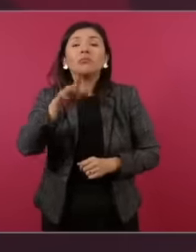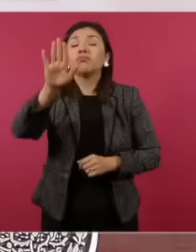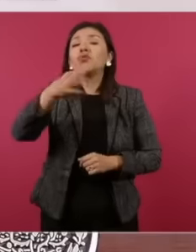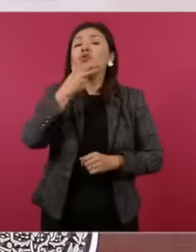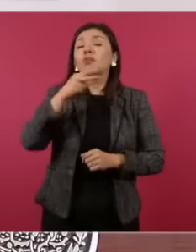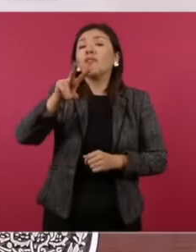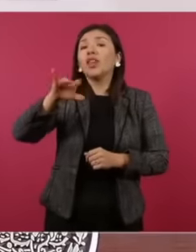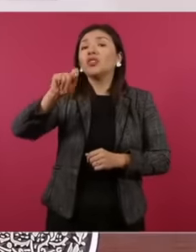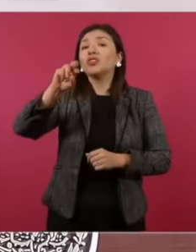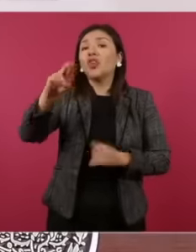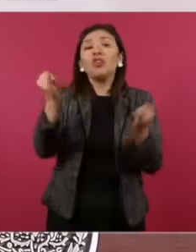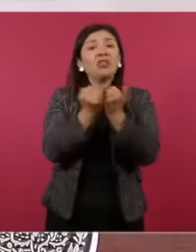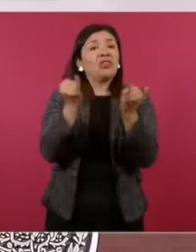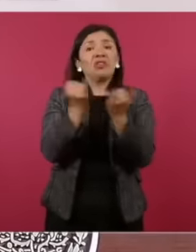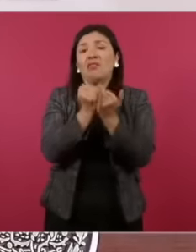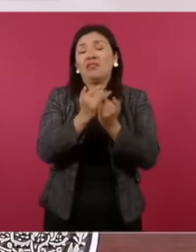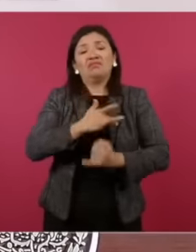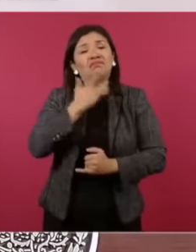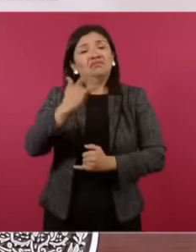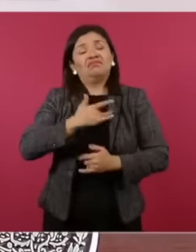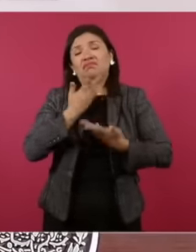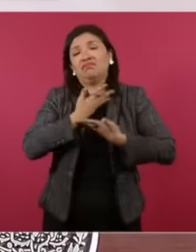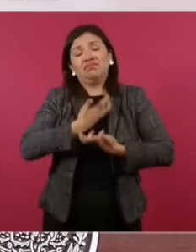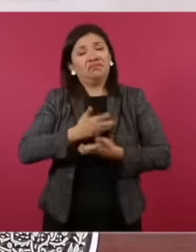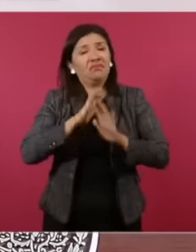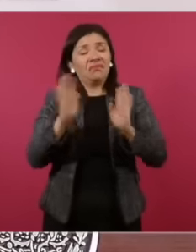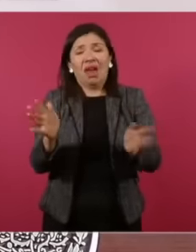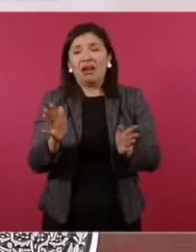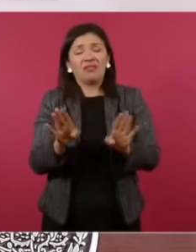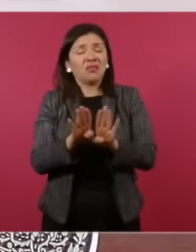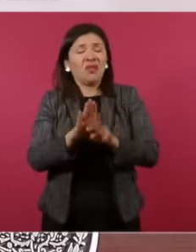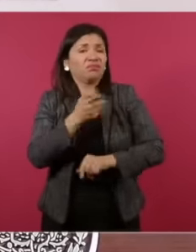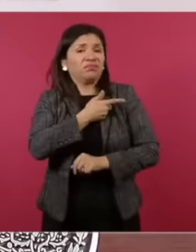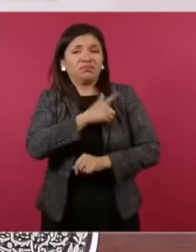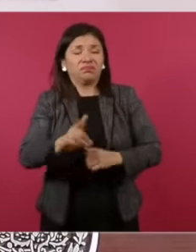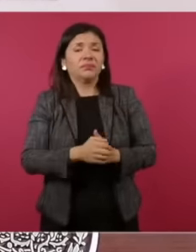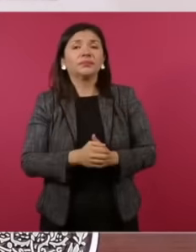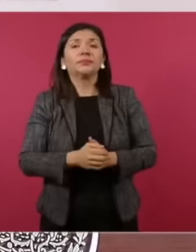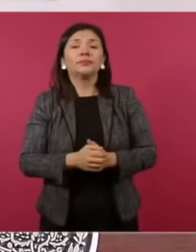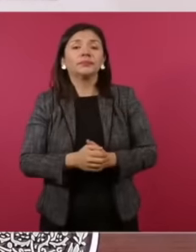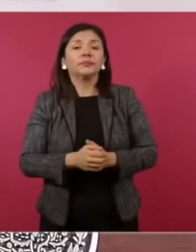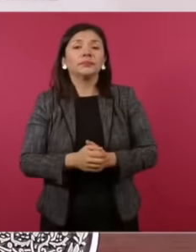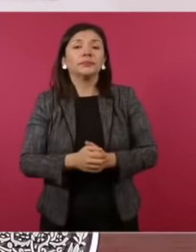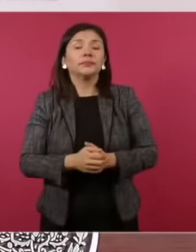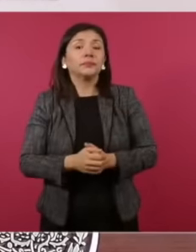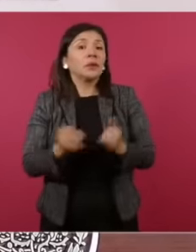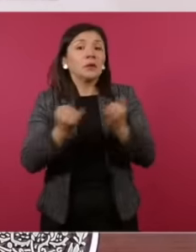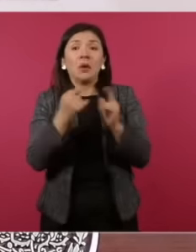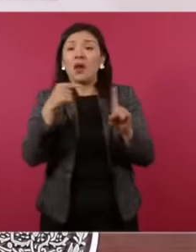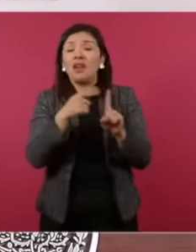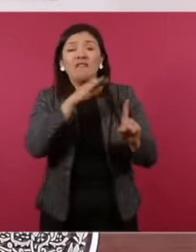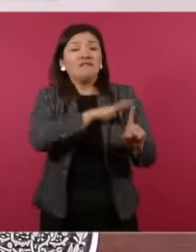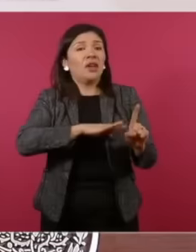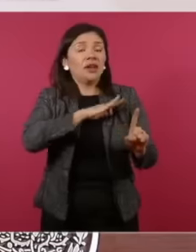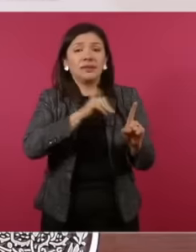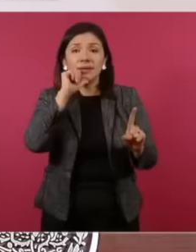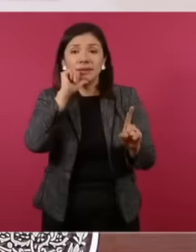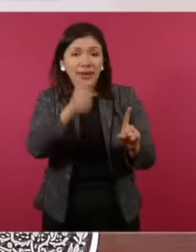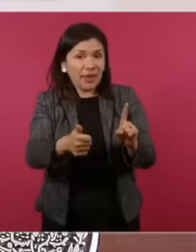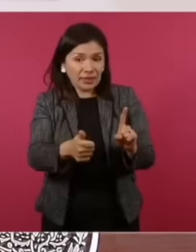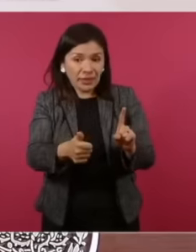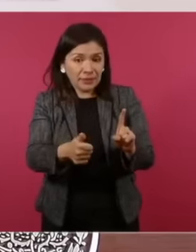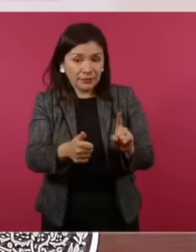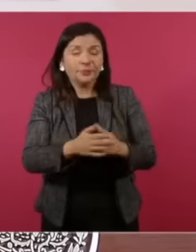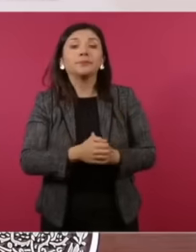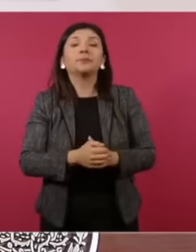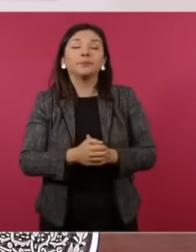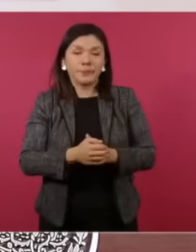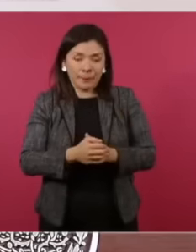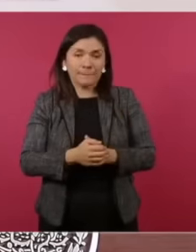disappointed also yes he is more effective and he is not happy either Show and he is from the people who slander